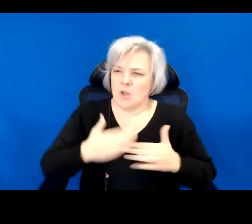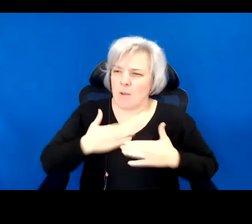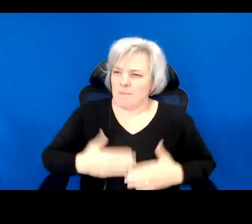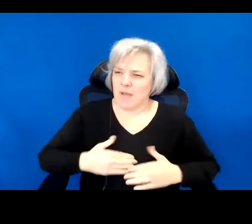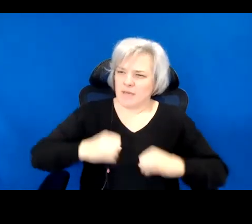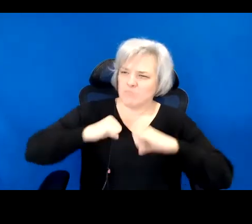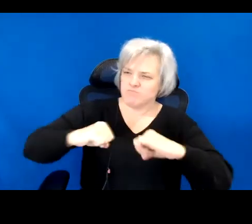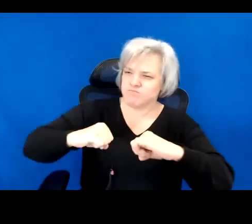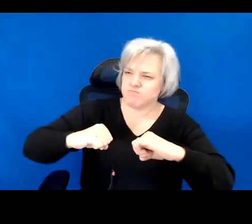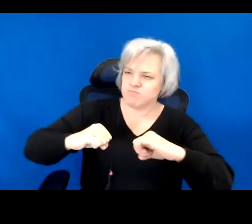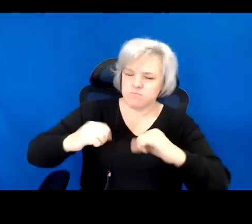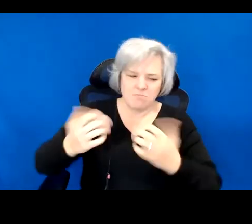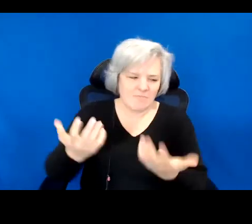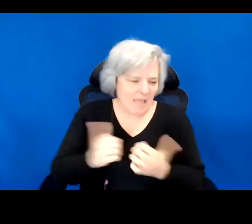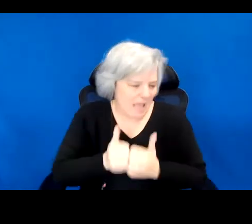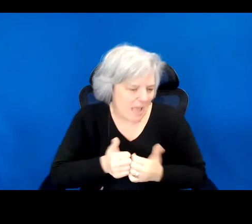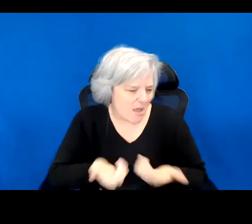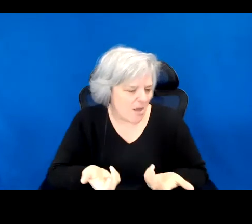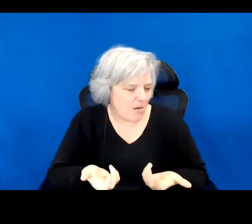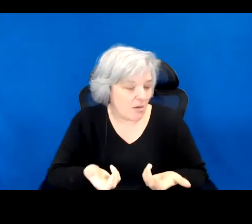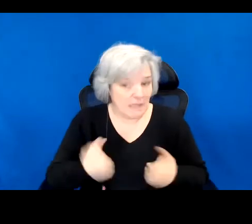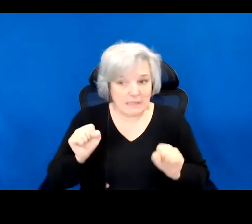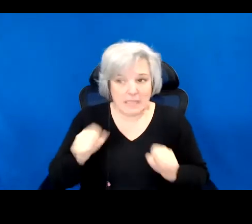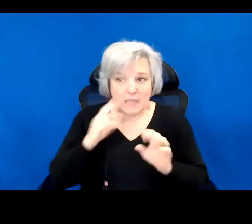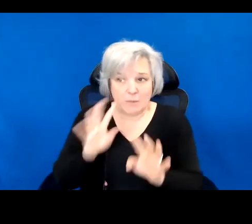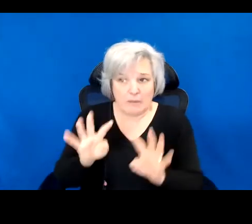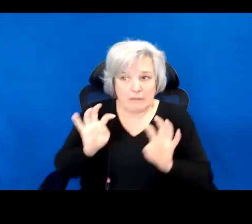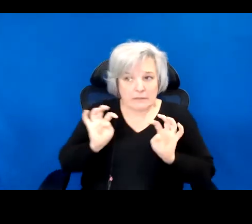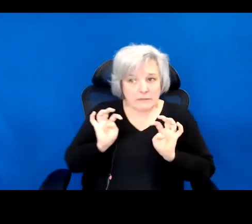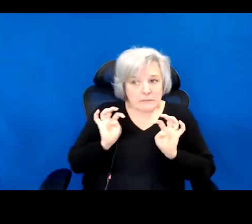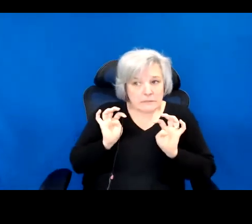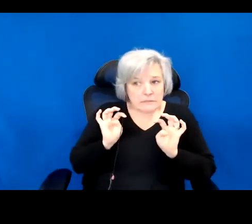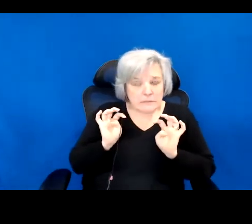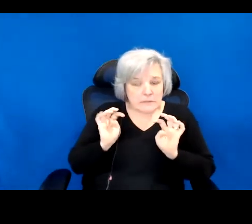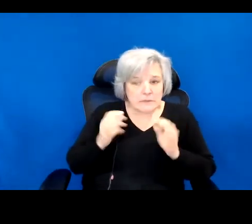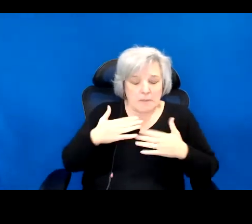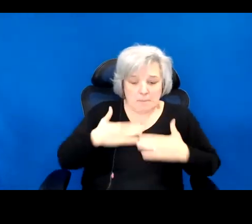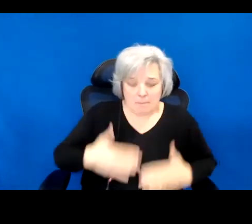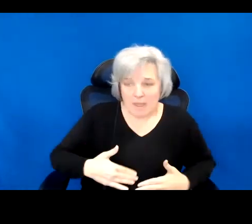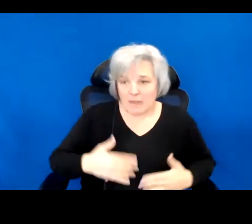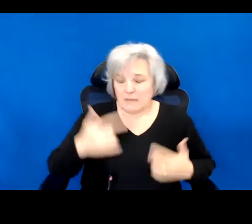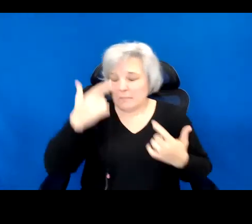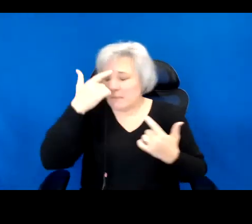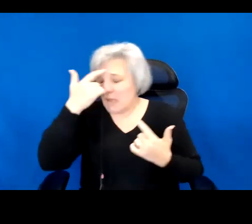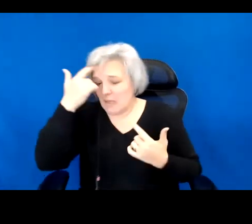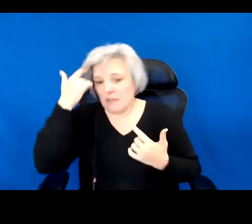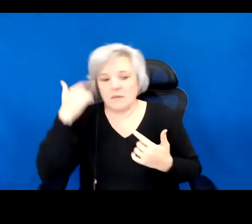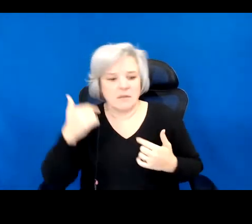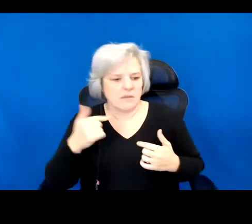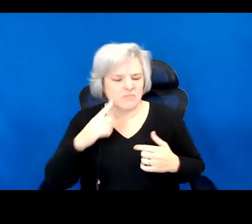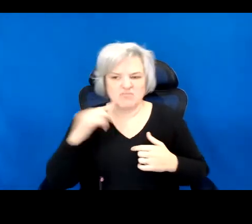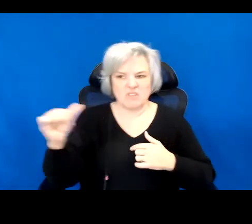Can we withdraw ourselves en masse, bodies and minds, refusing to feed a system that